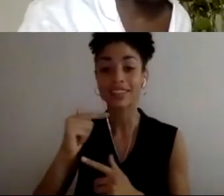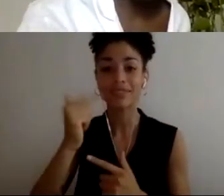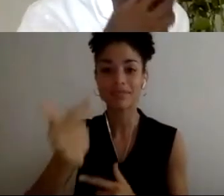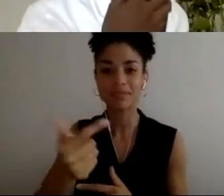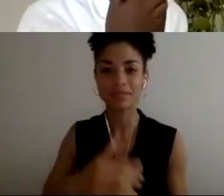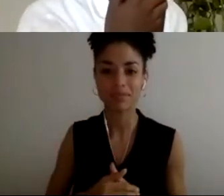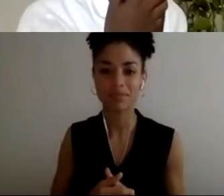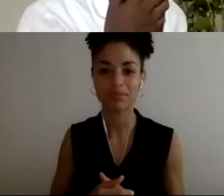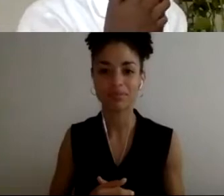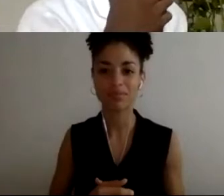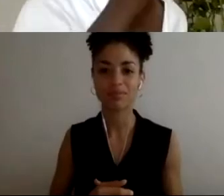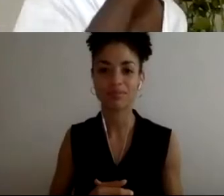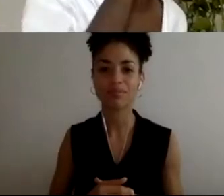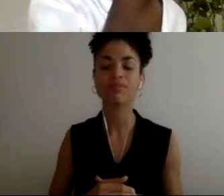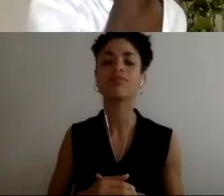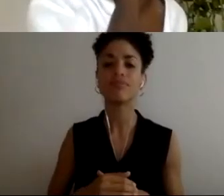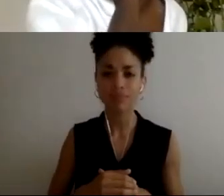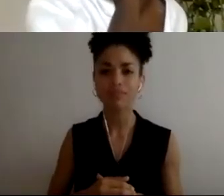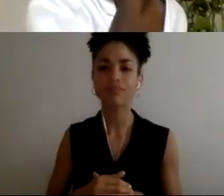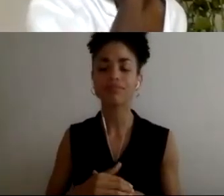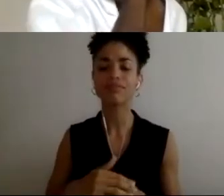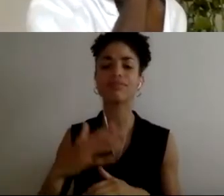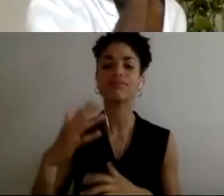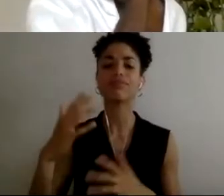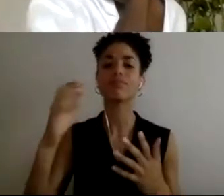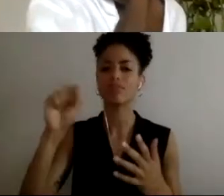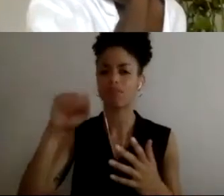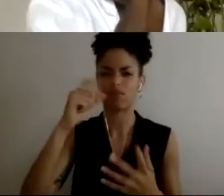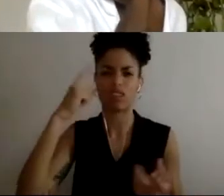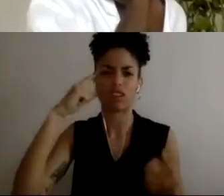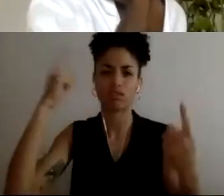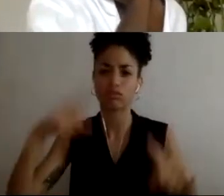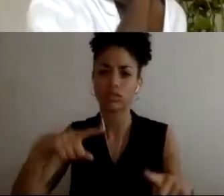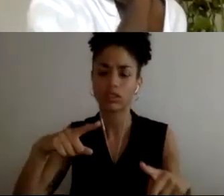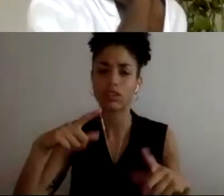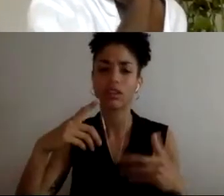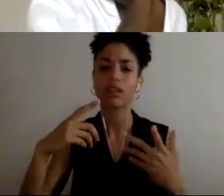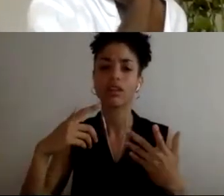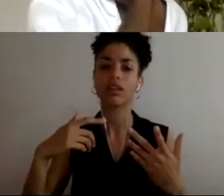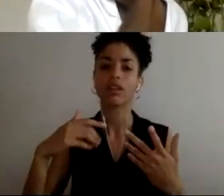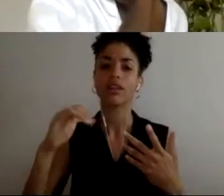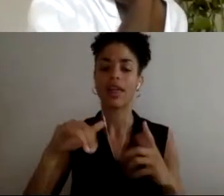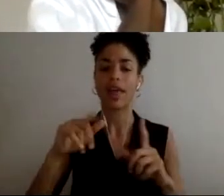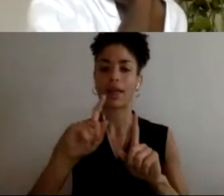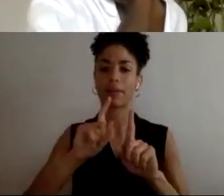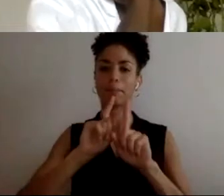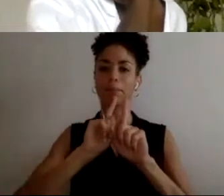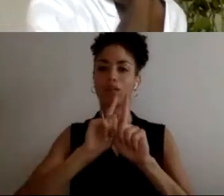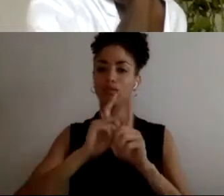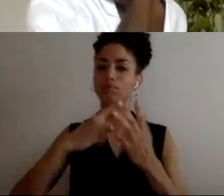I just want to echo or lift up the mentoring or mentorship programs. I think that's absolutely right,